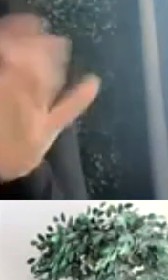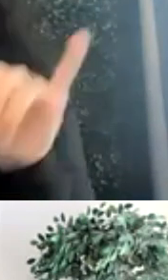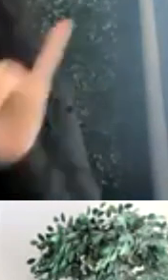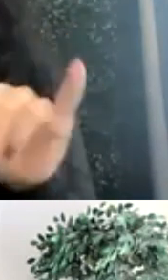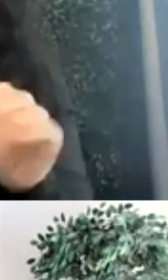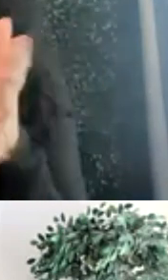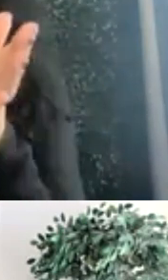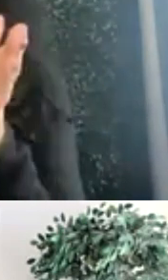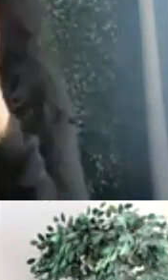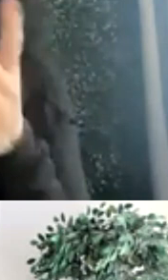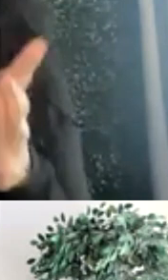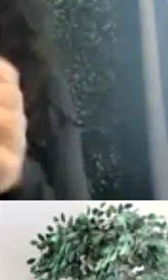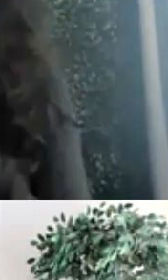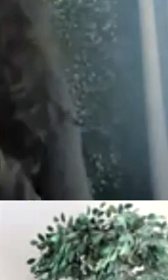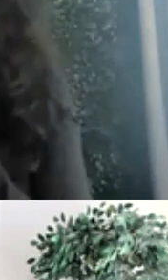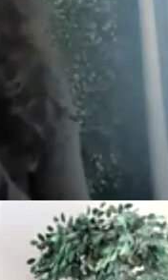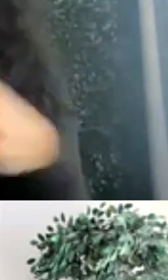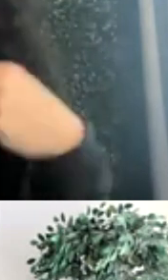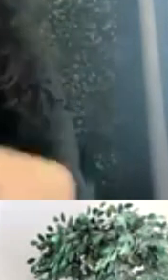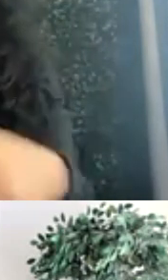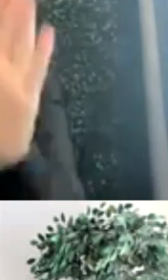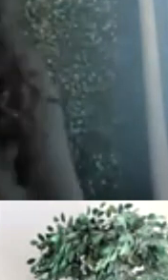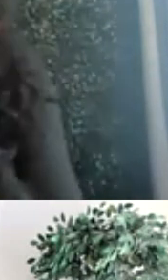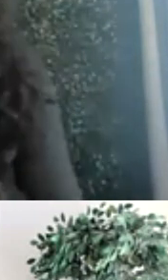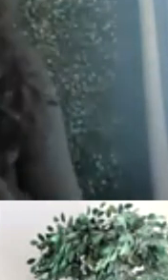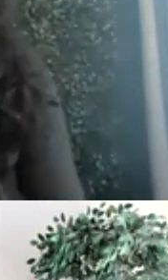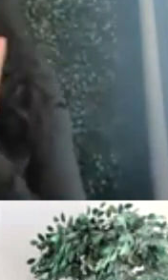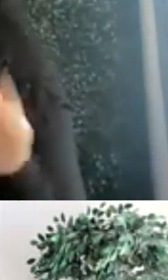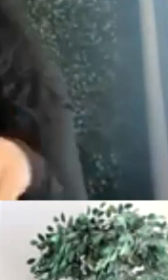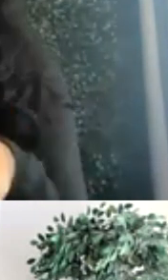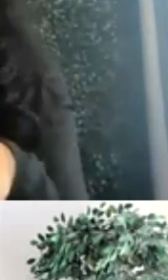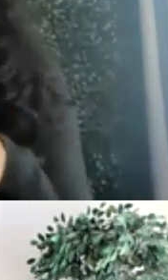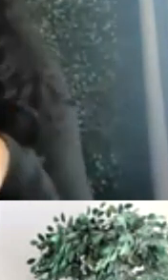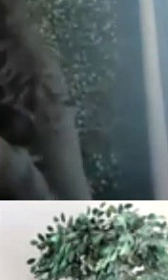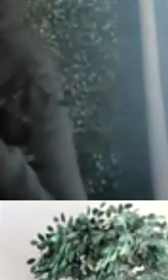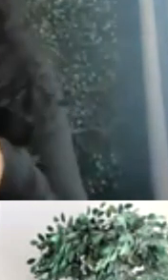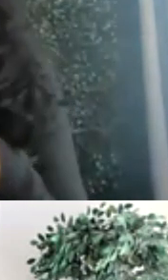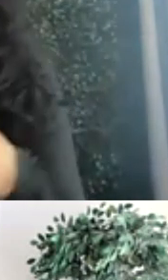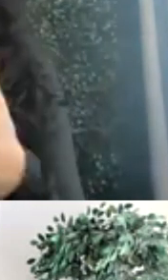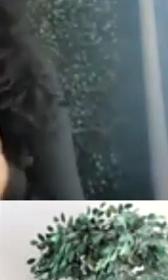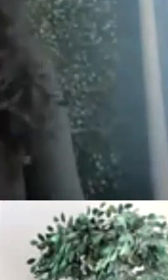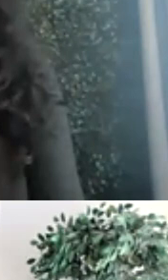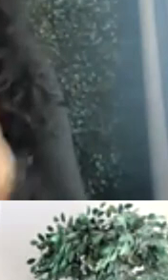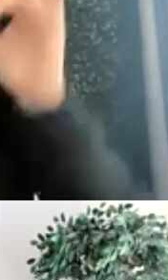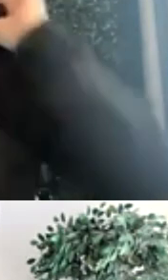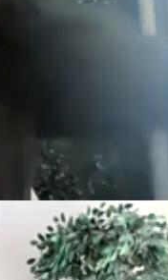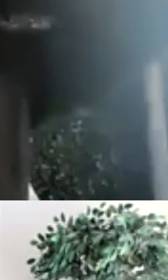with the Institute of Human Development at Northern Arizona University.